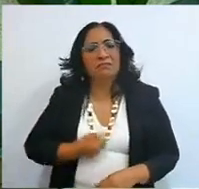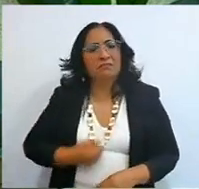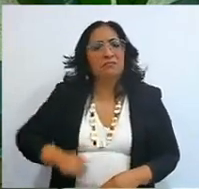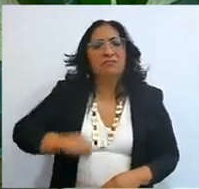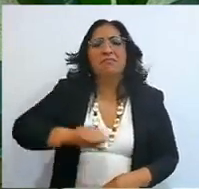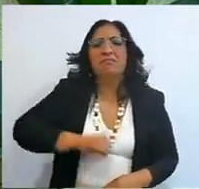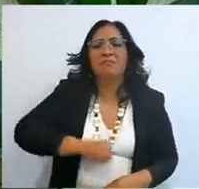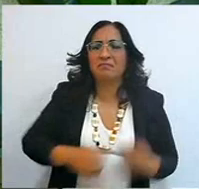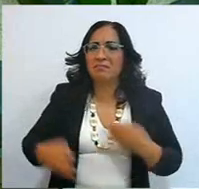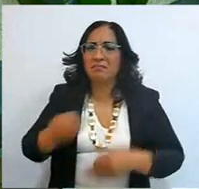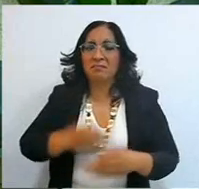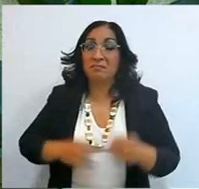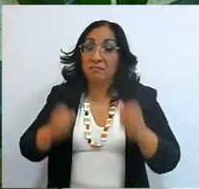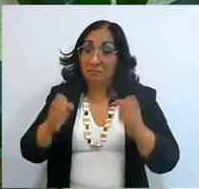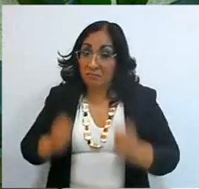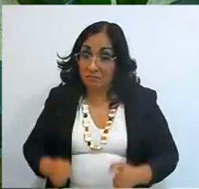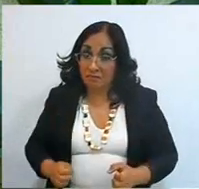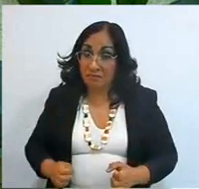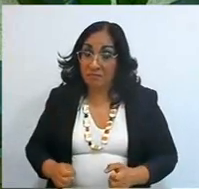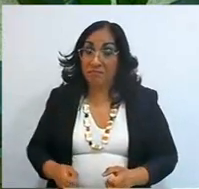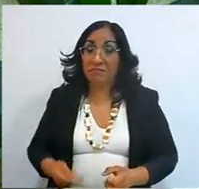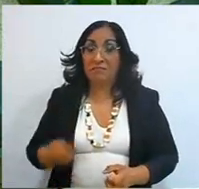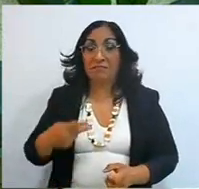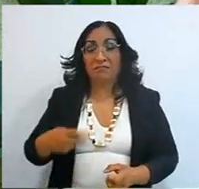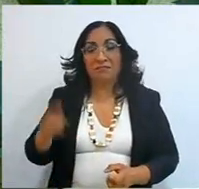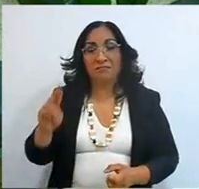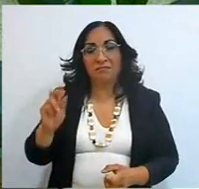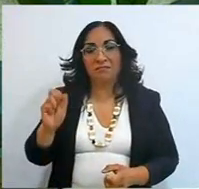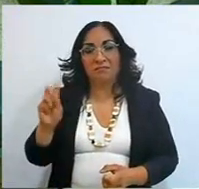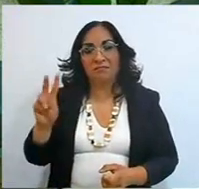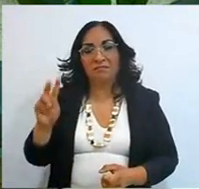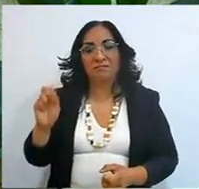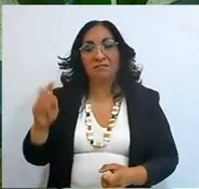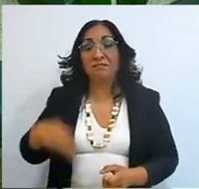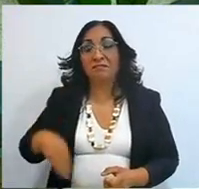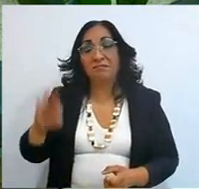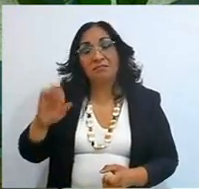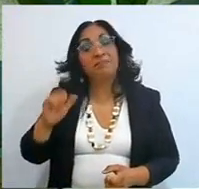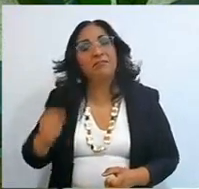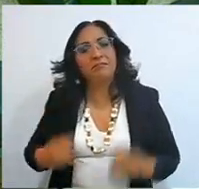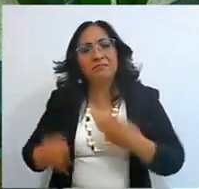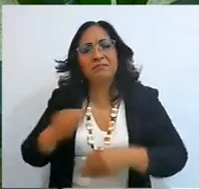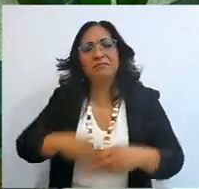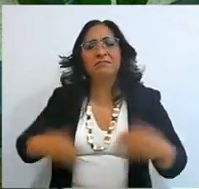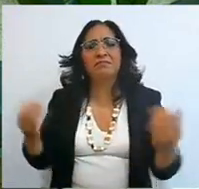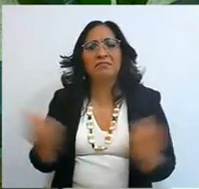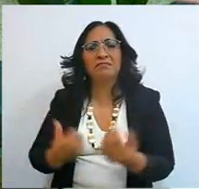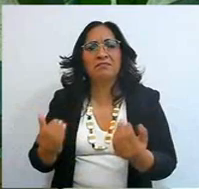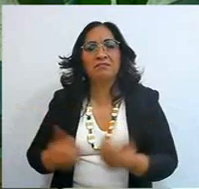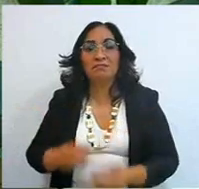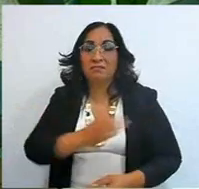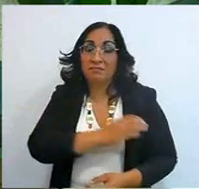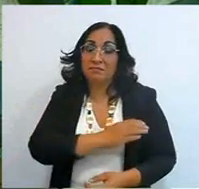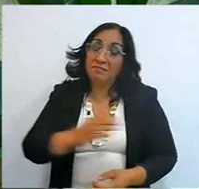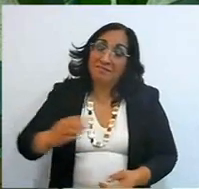everything is in Proverbs, the task of the Christian, including many popular sayings,